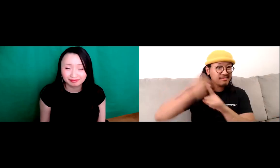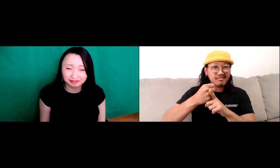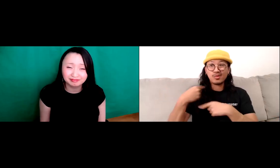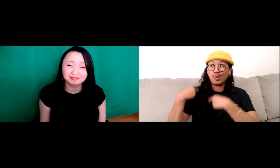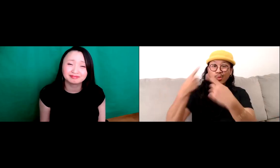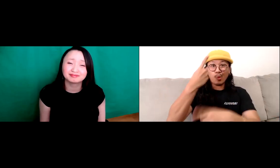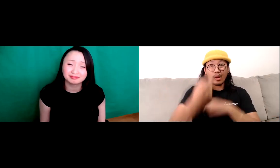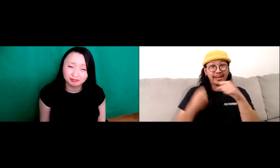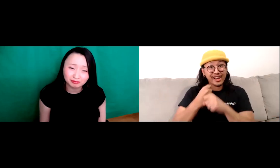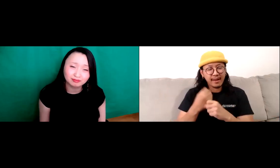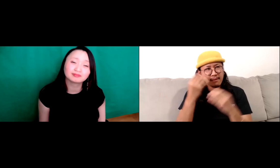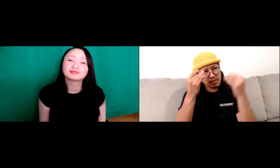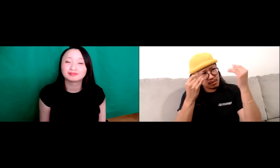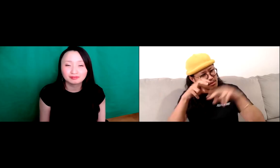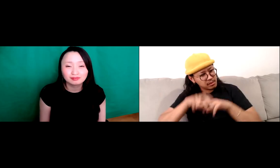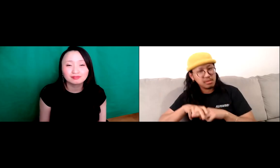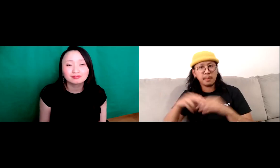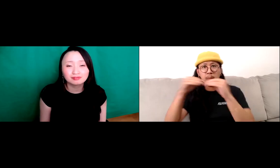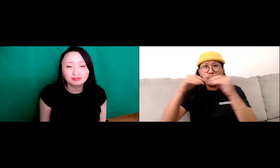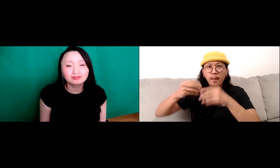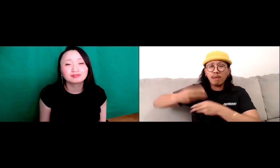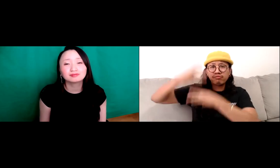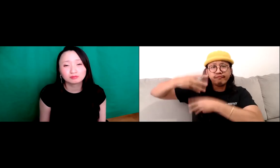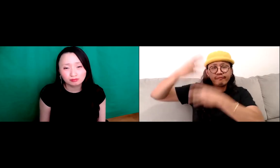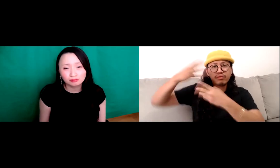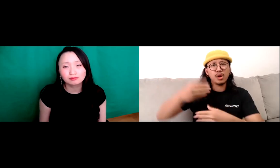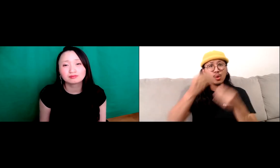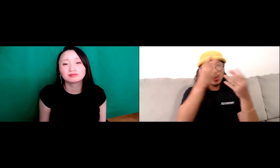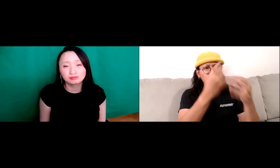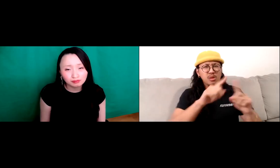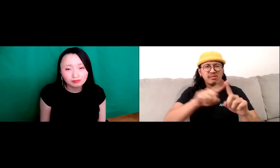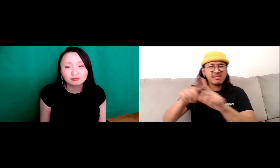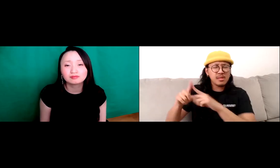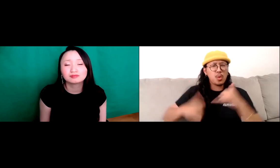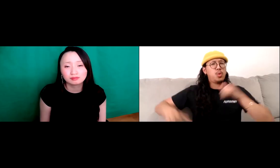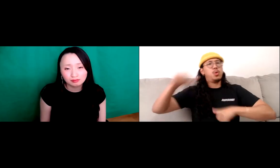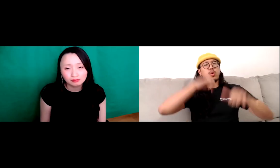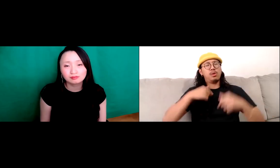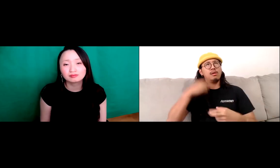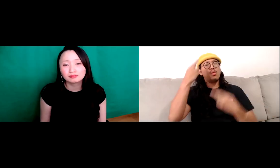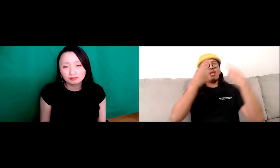And so now I'm, you know I'm here at this point. And as I've been thinking and reflecting